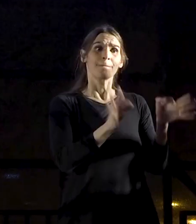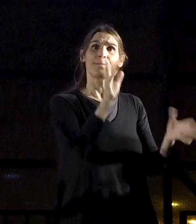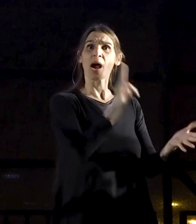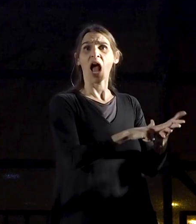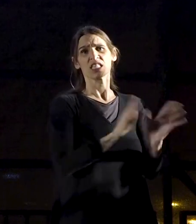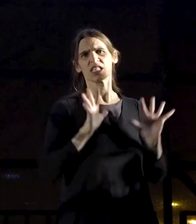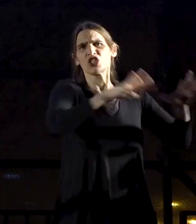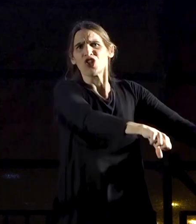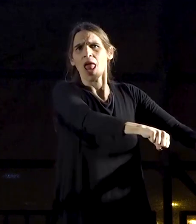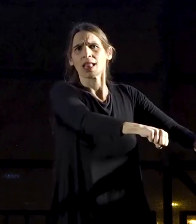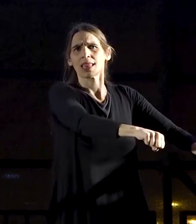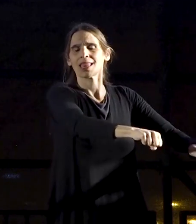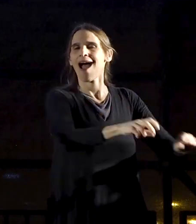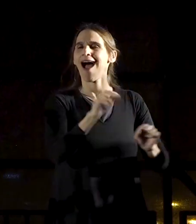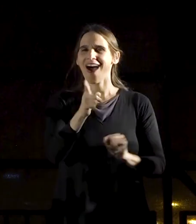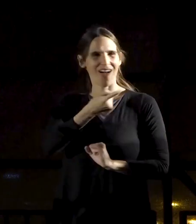But we are not stupid.